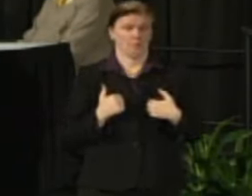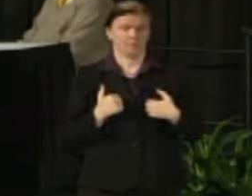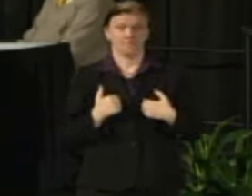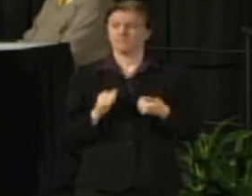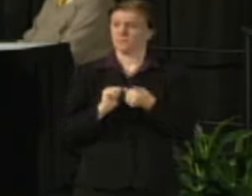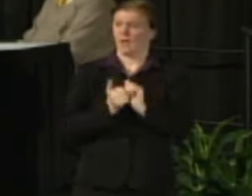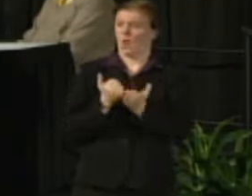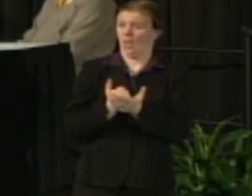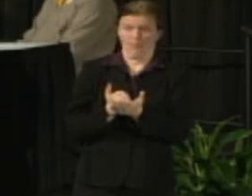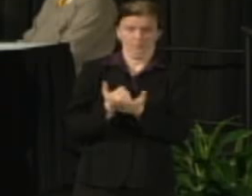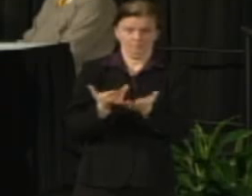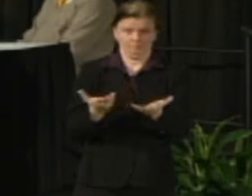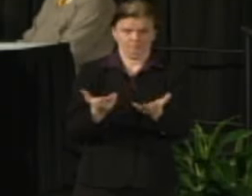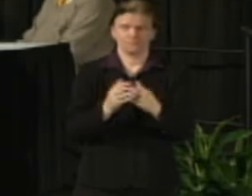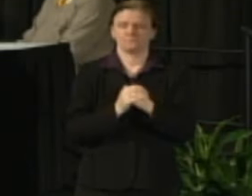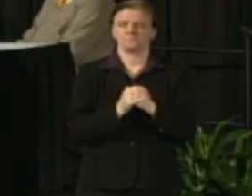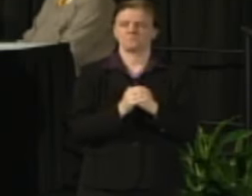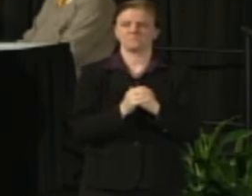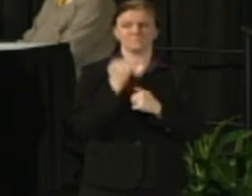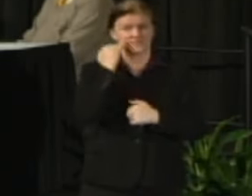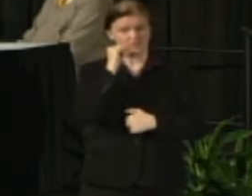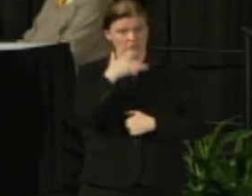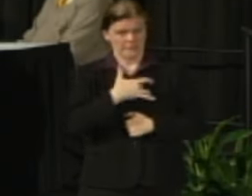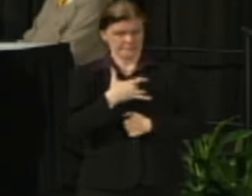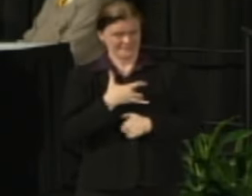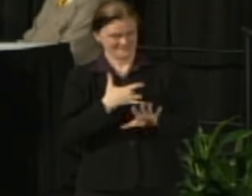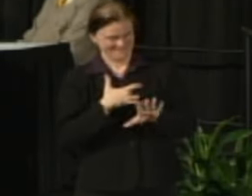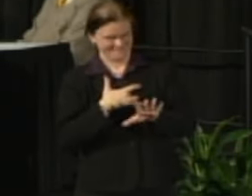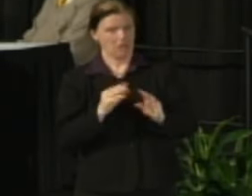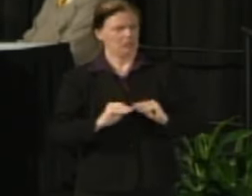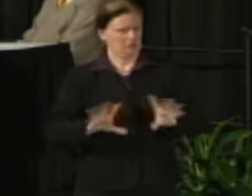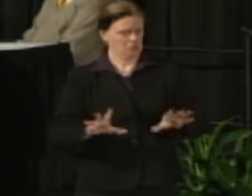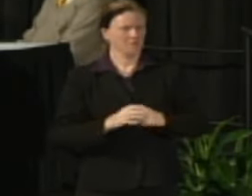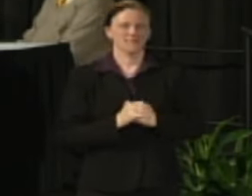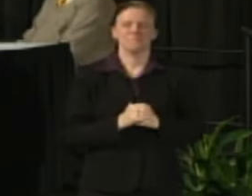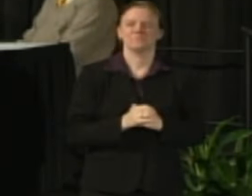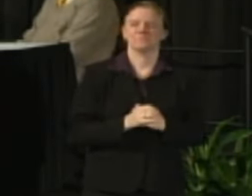Just if you haven't sensed this to be as clear as possible we need your stories.